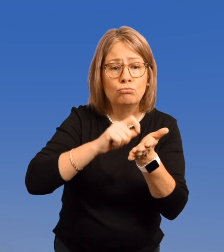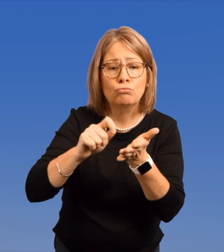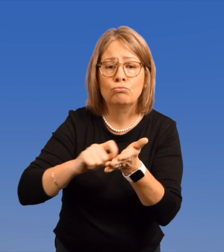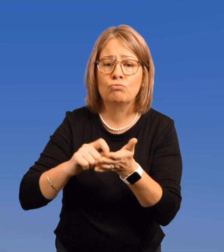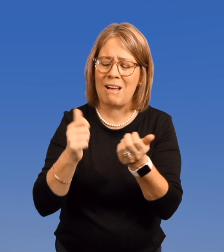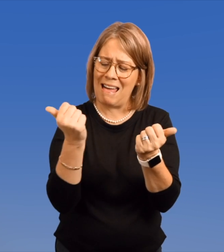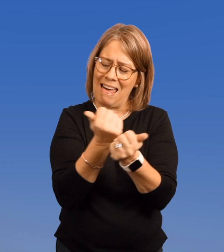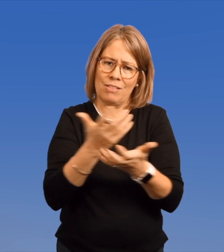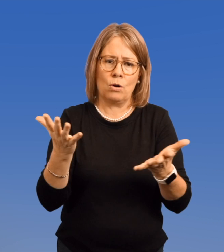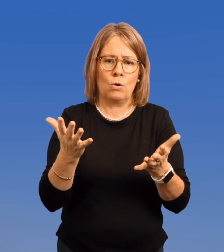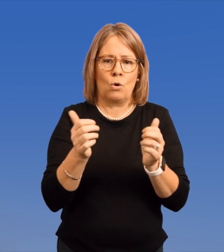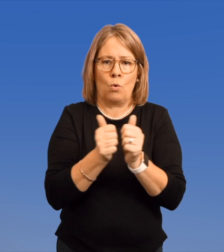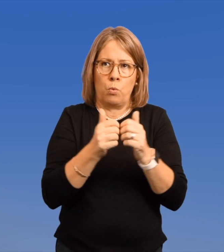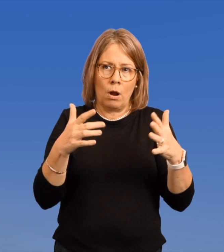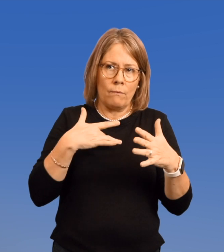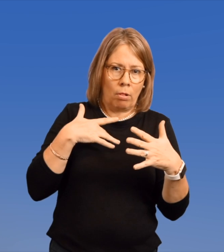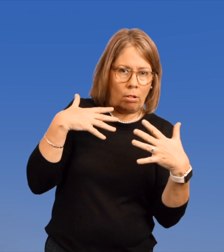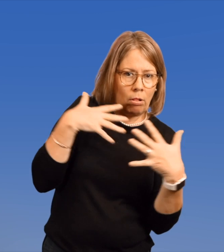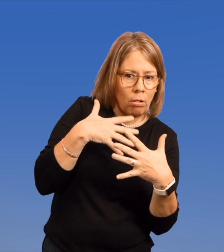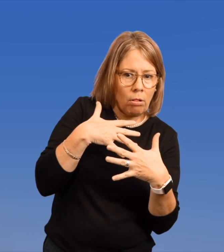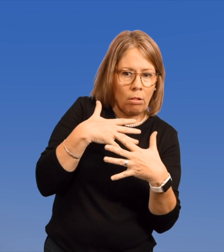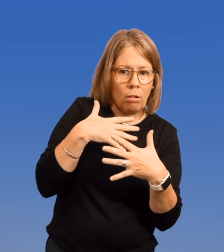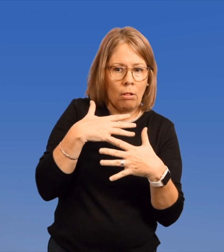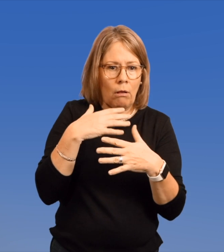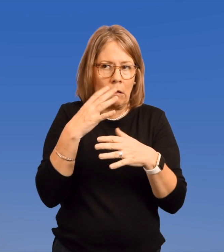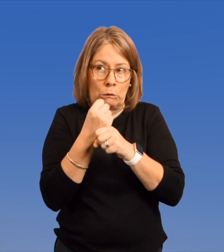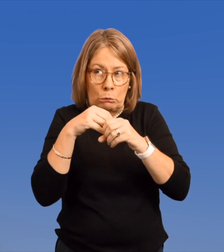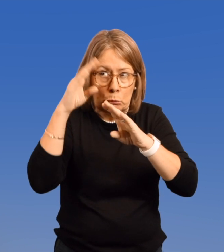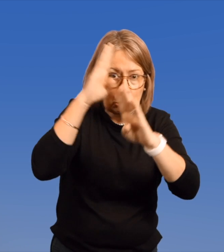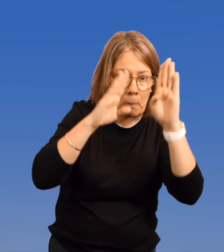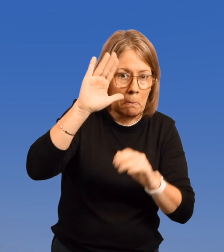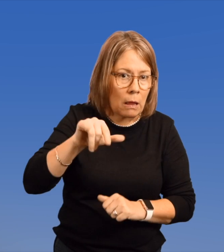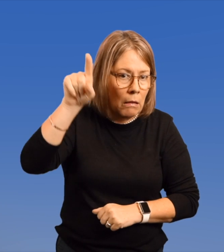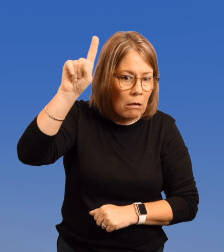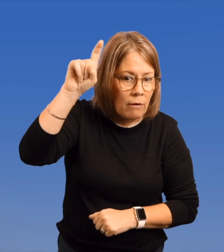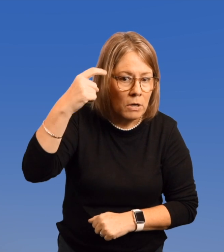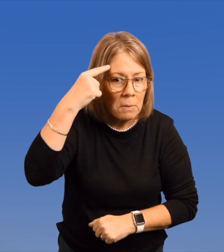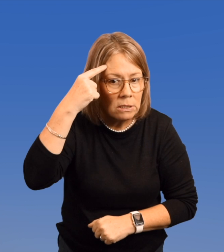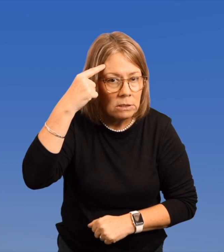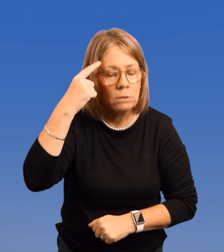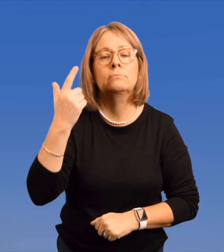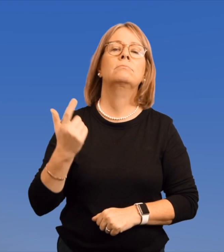or write anything they want, without being afraid of getting in trouble with the government.